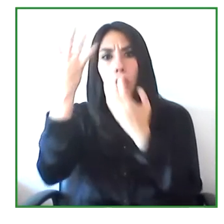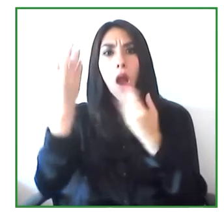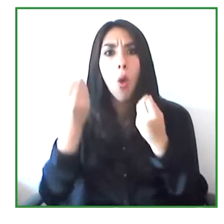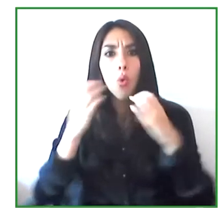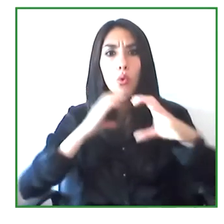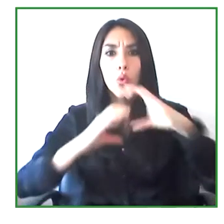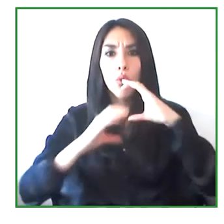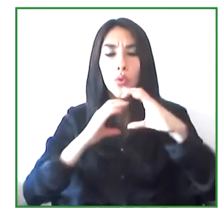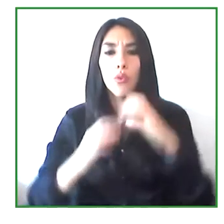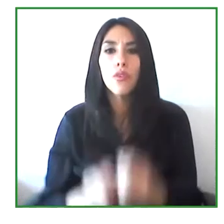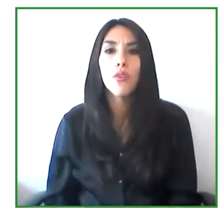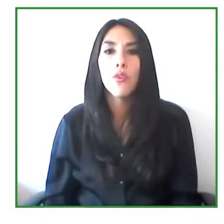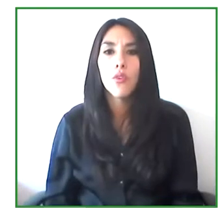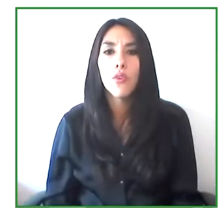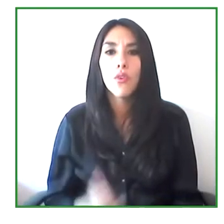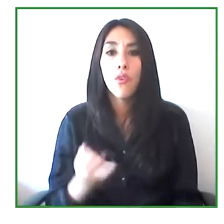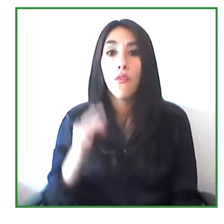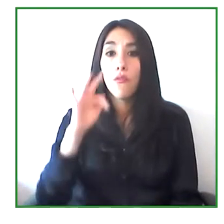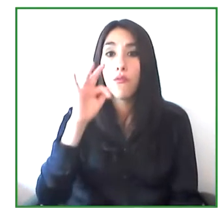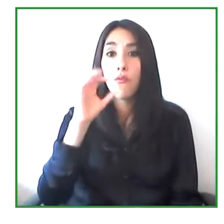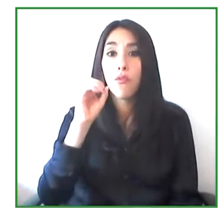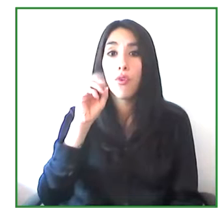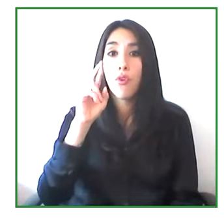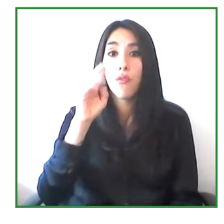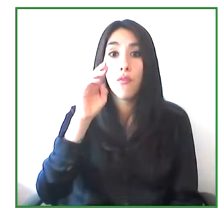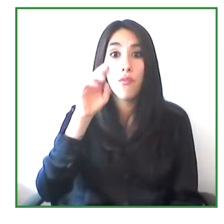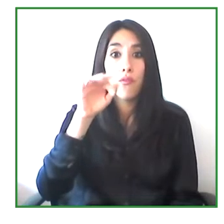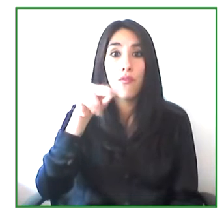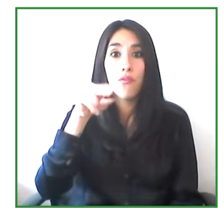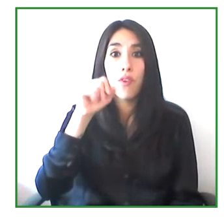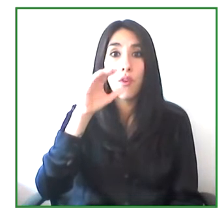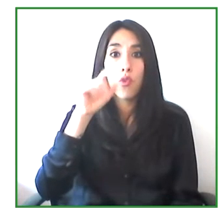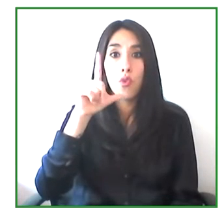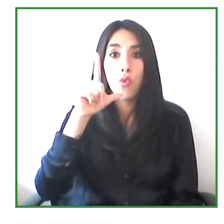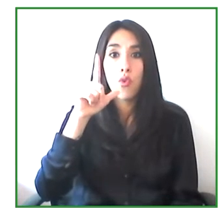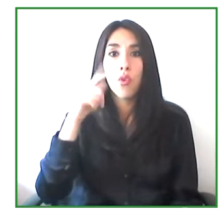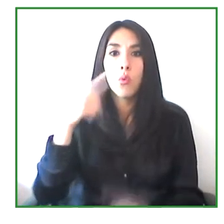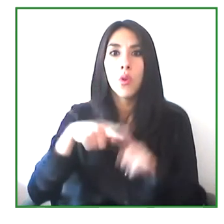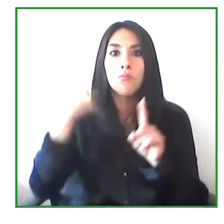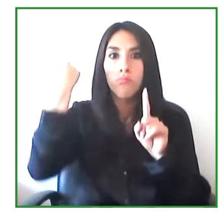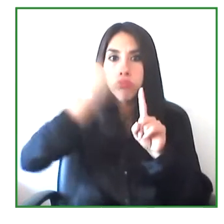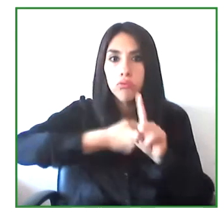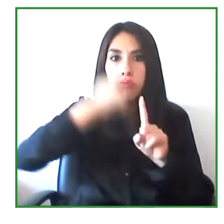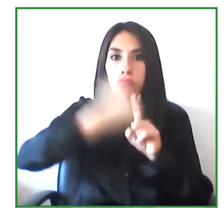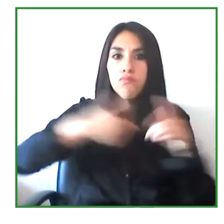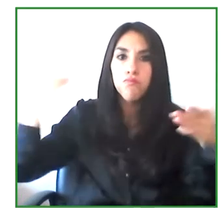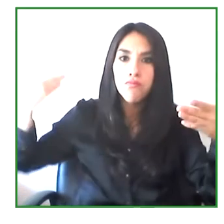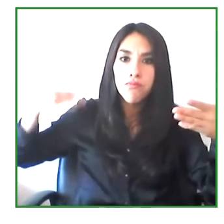about the communication difficulties. And so you can ask it's been working for all of these years to be able